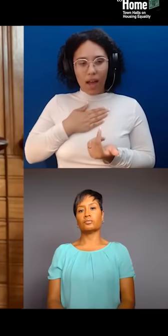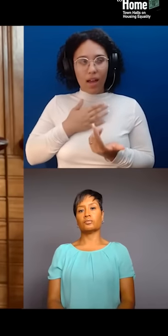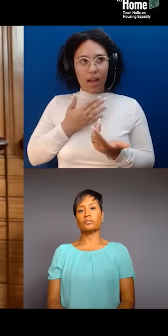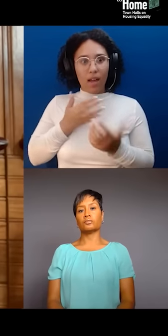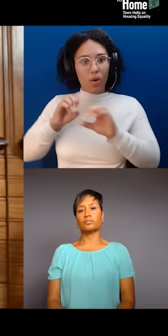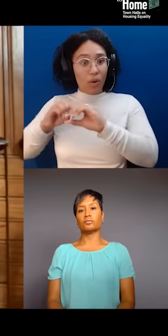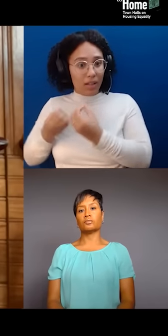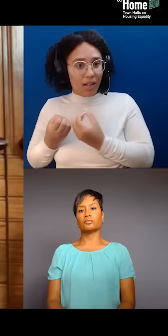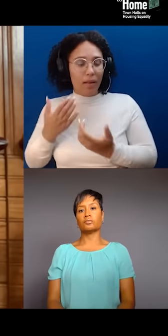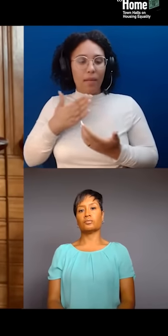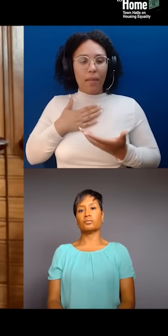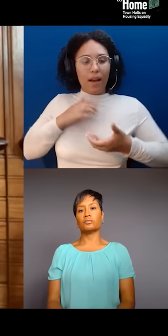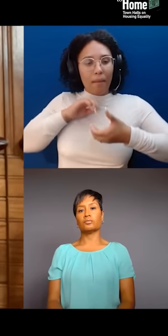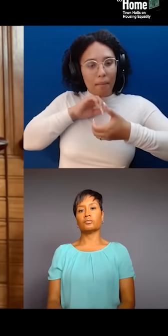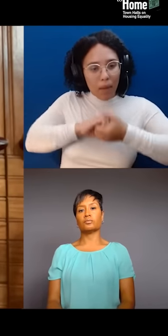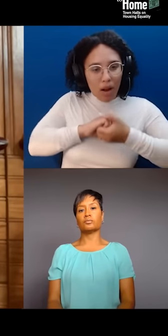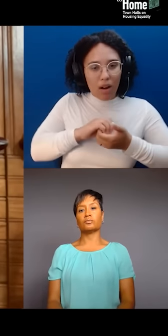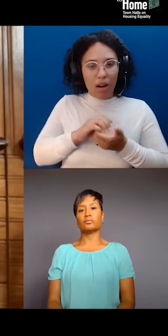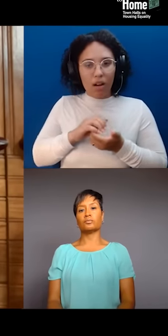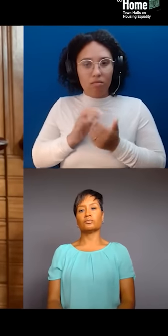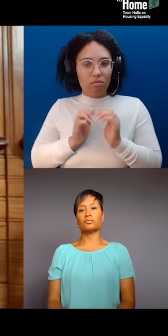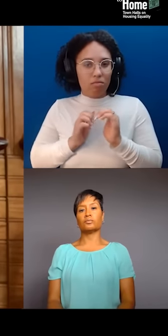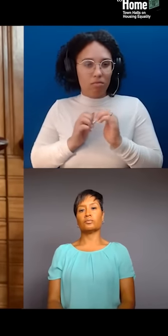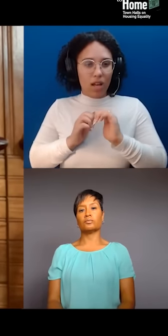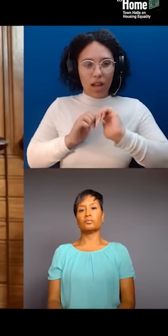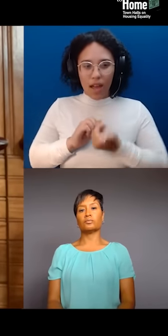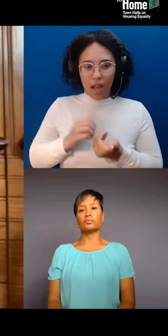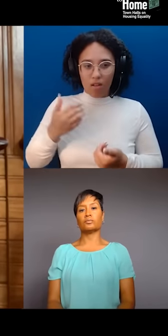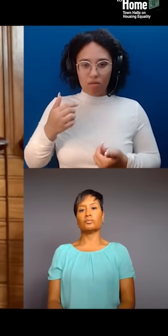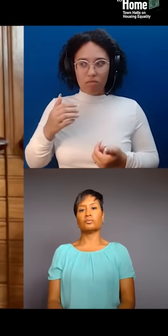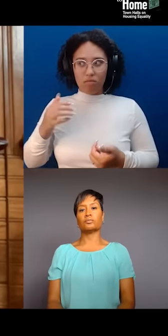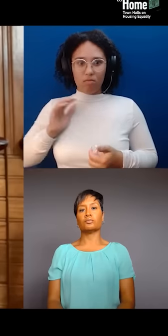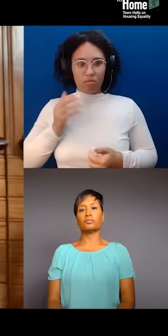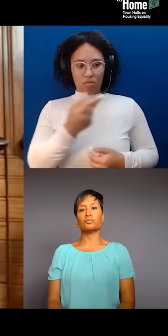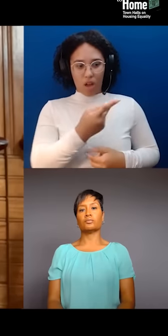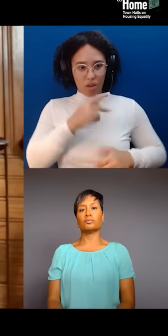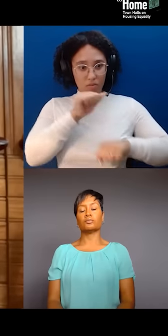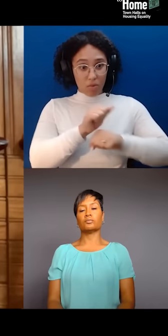how does our work together benefit the tribe directly?" Not benefit us, not benefit the organization,